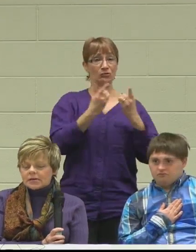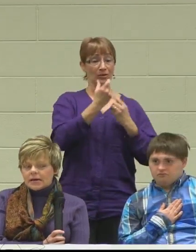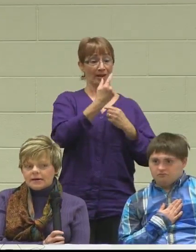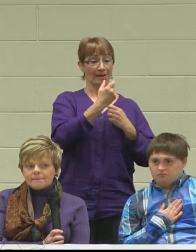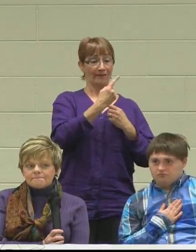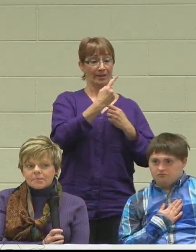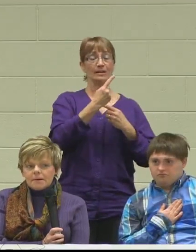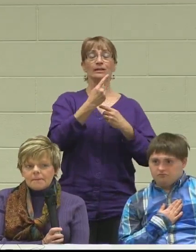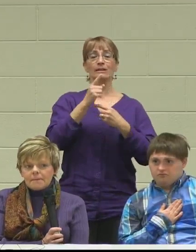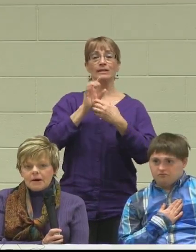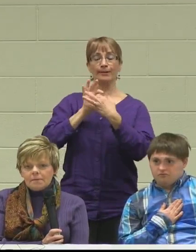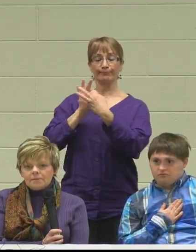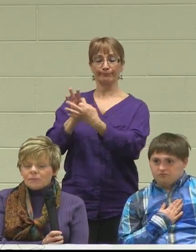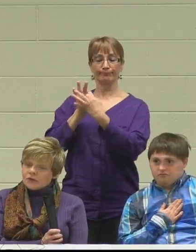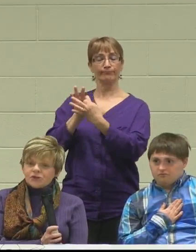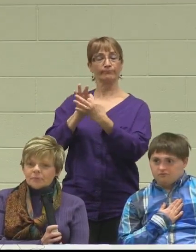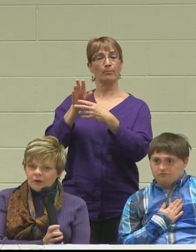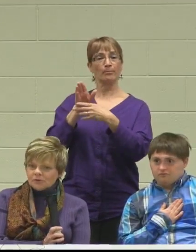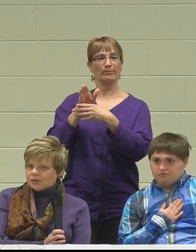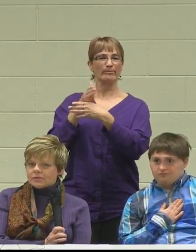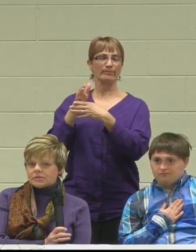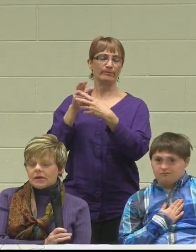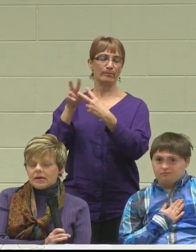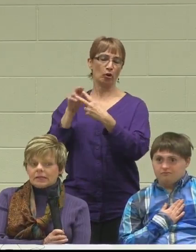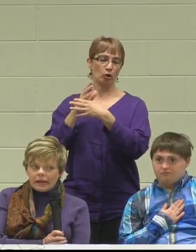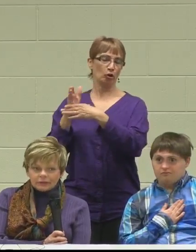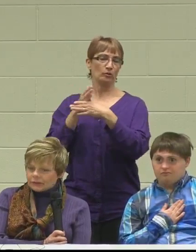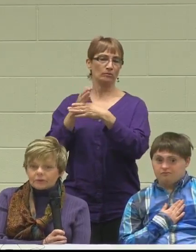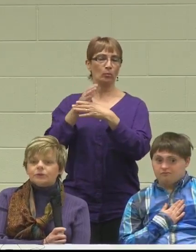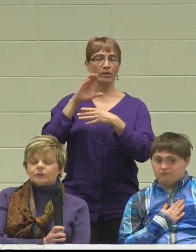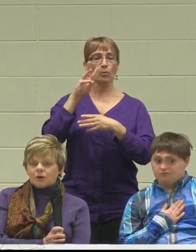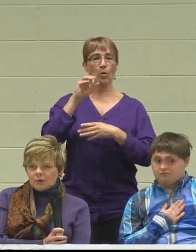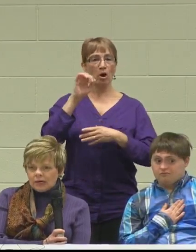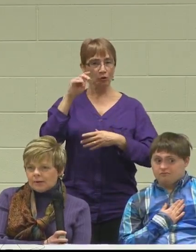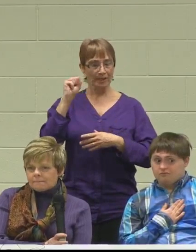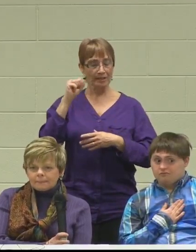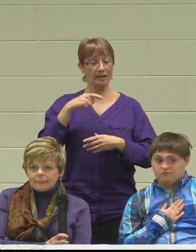and with job coaches, they allowed students to go in